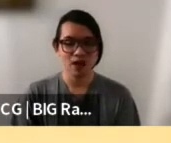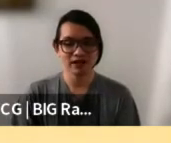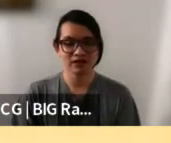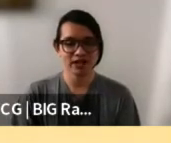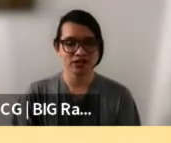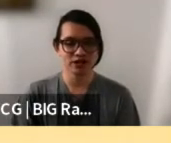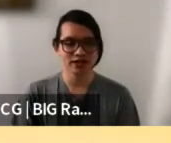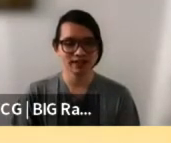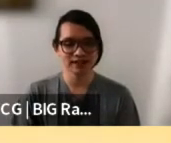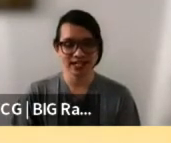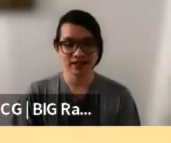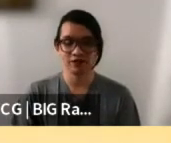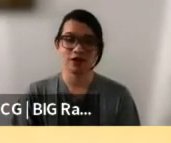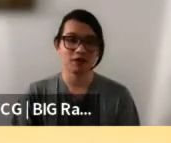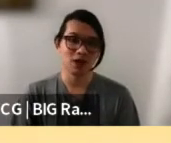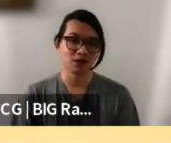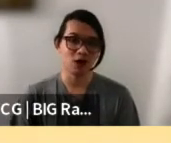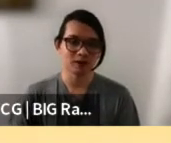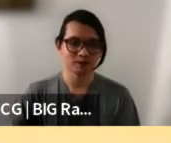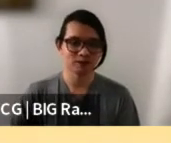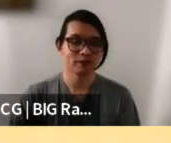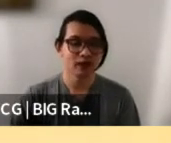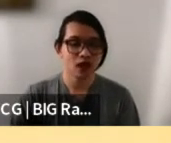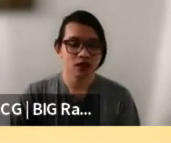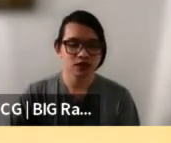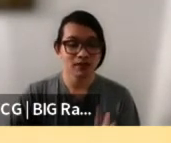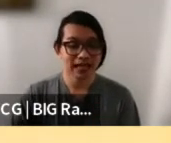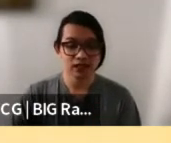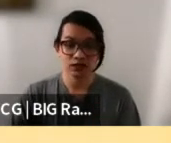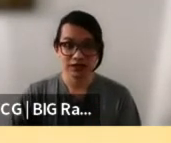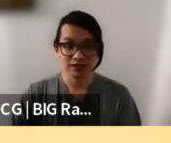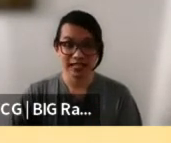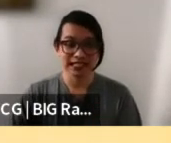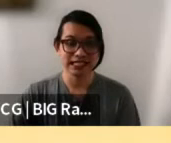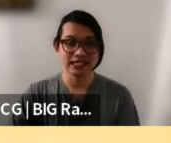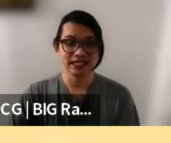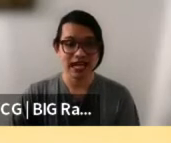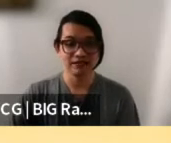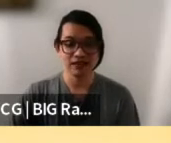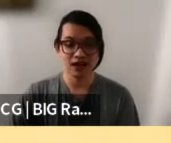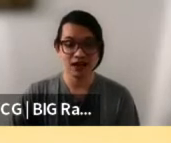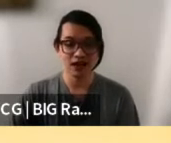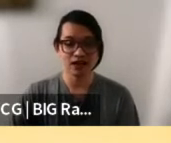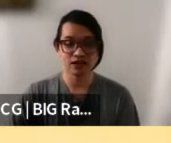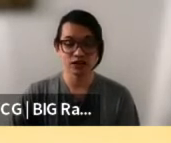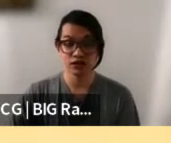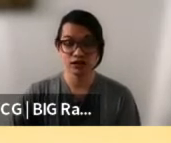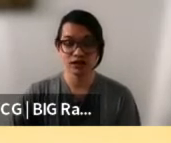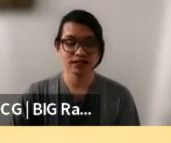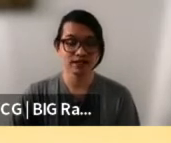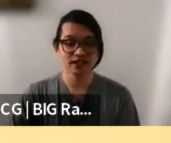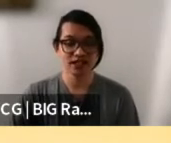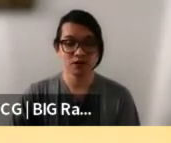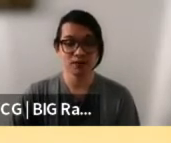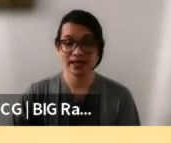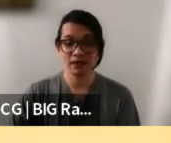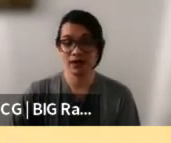wearing a gray shirt, sitting in front of a white wall. So back in 2019, I thought, sure TCG will play a part